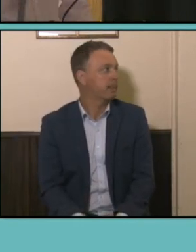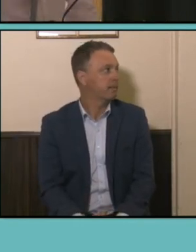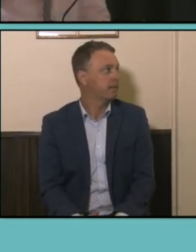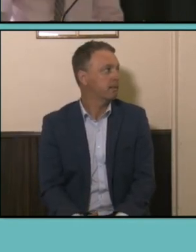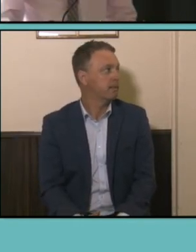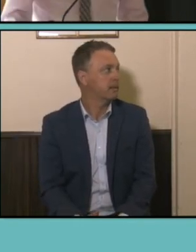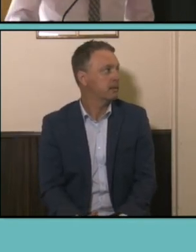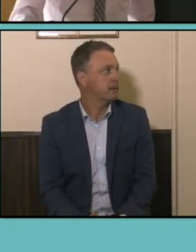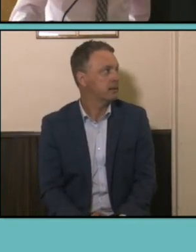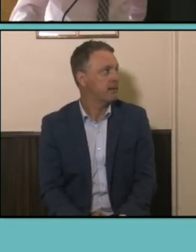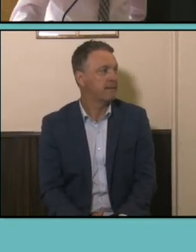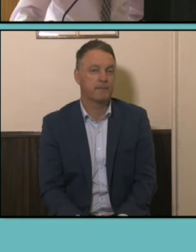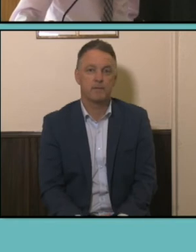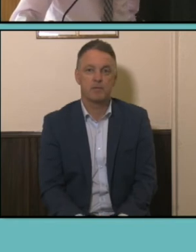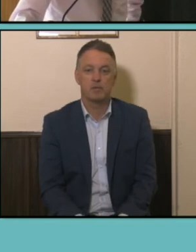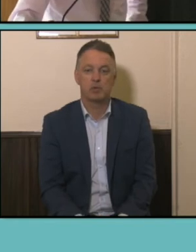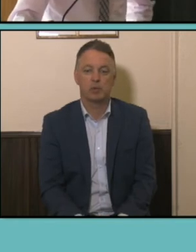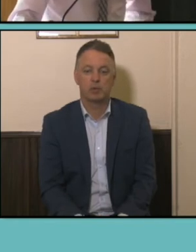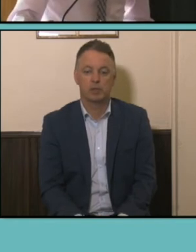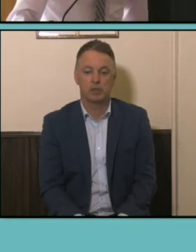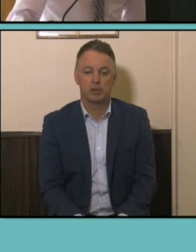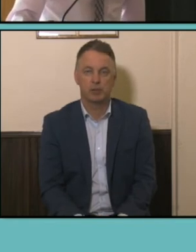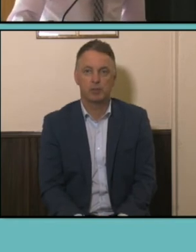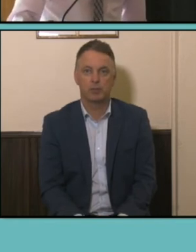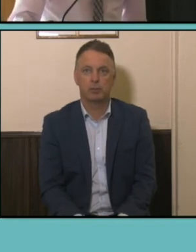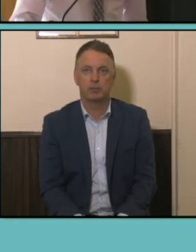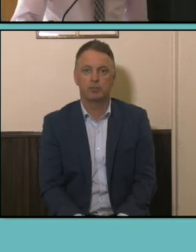So this is what I was there for shadowing before in terms of the top